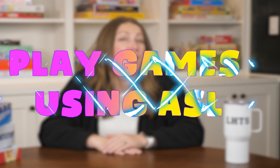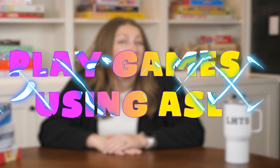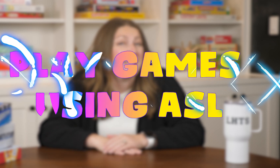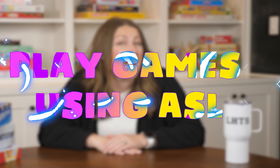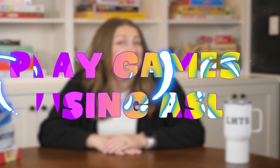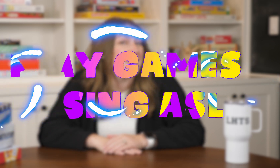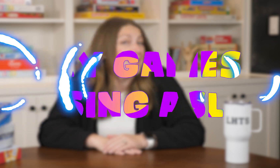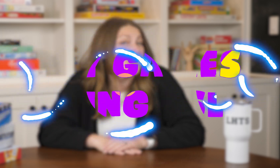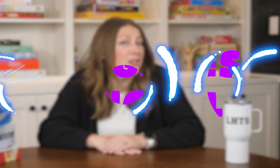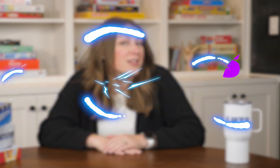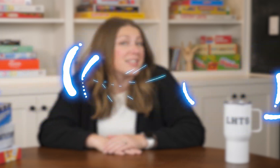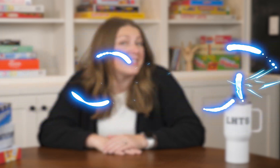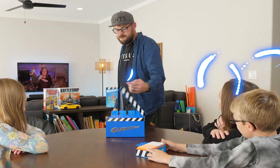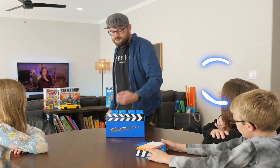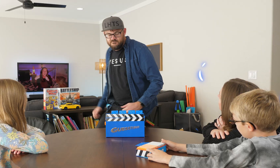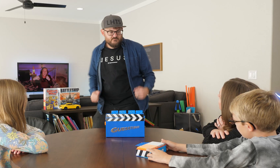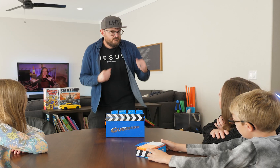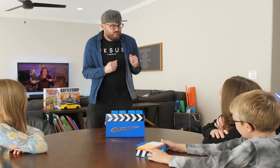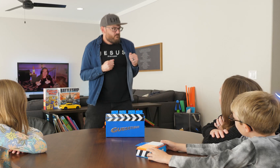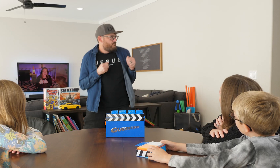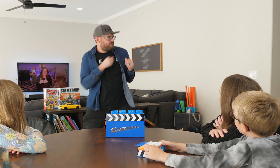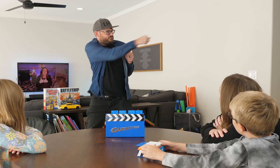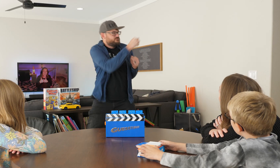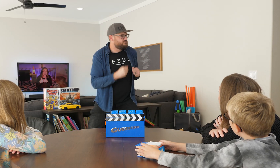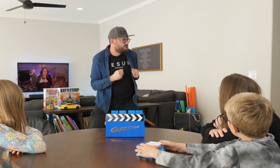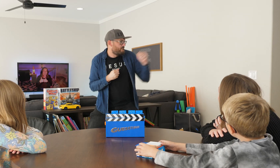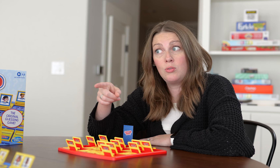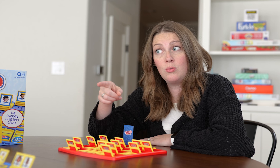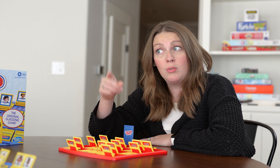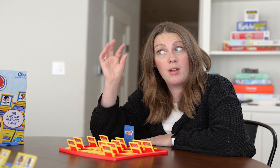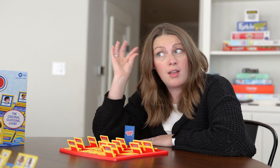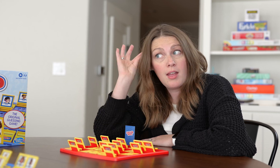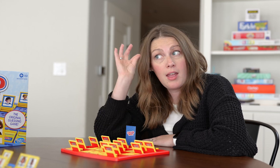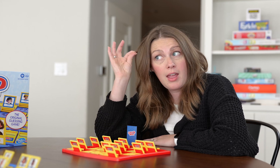already have sitting in your closet. Each of these games that I'm going to share with you